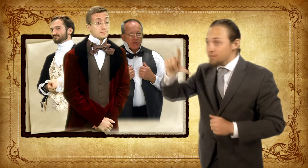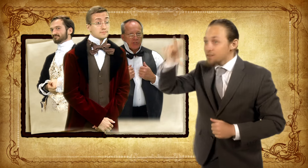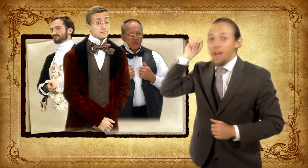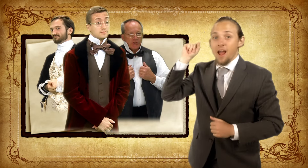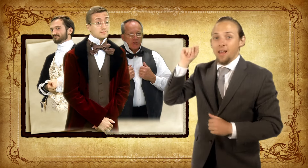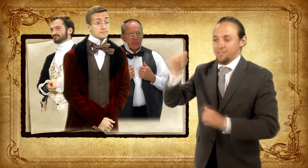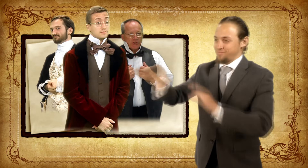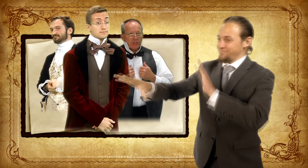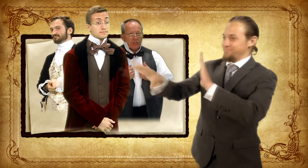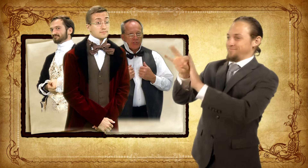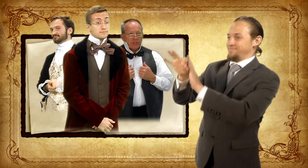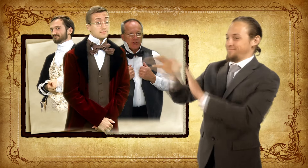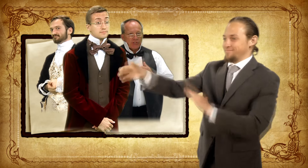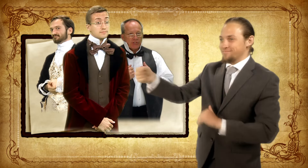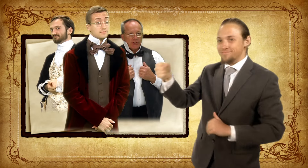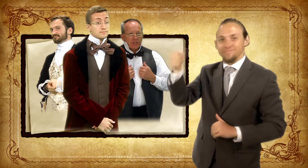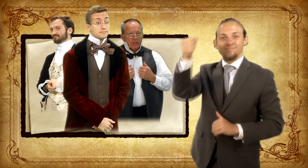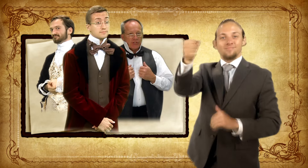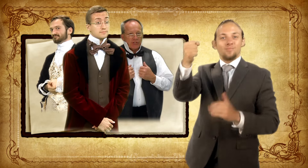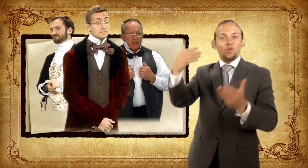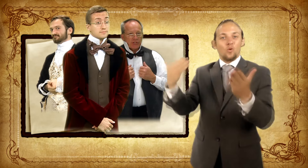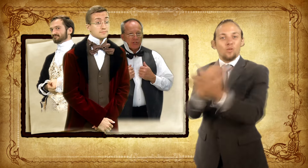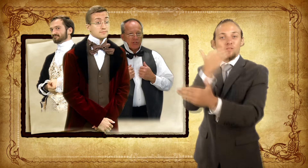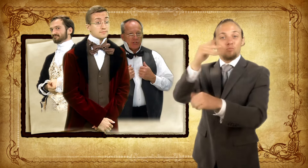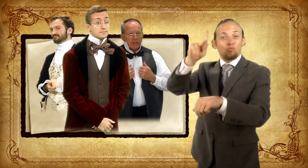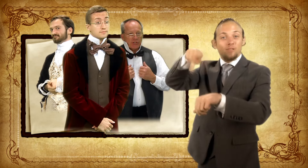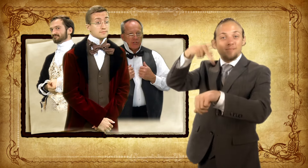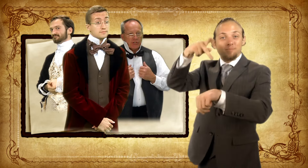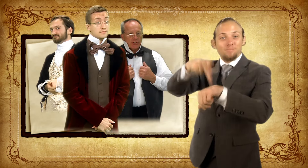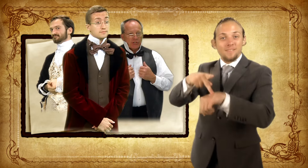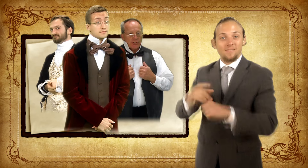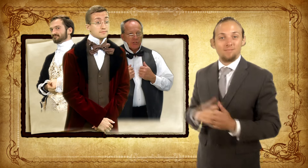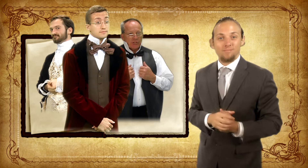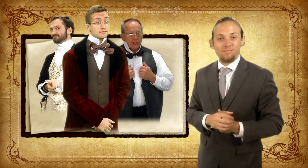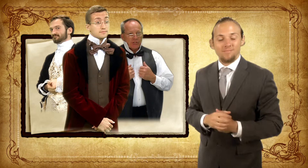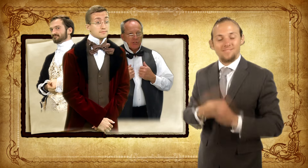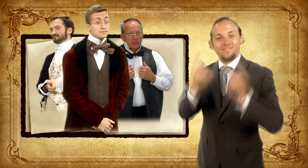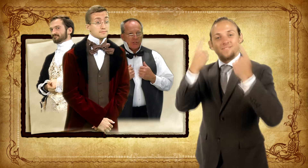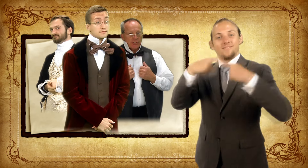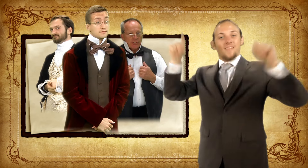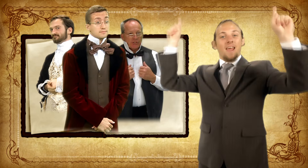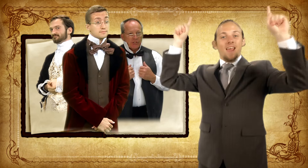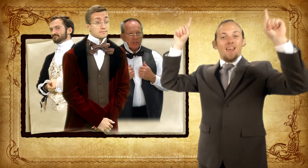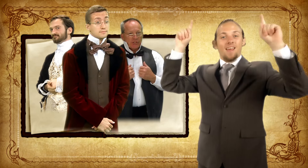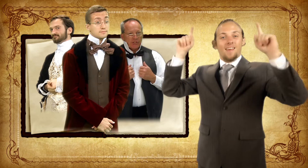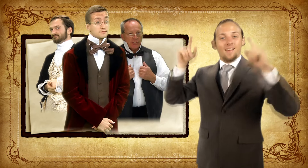Thomas Gallaudet was chosen as the school's first principal.